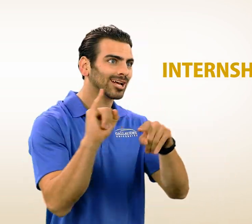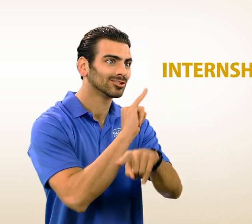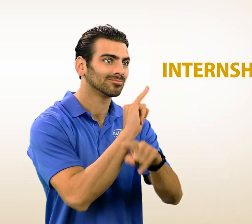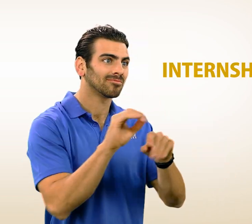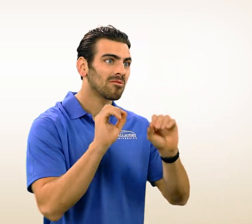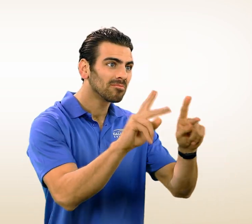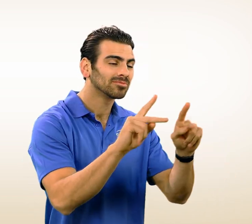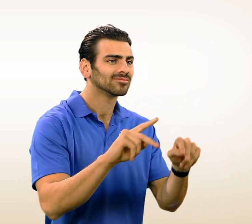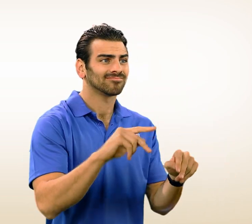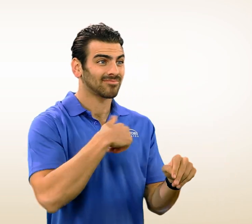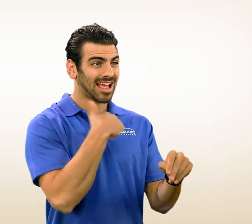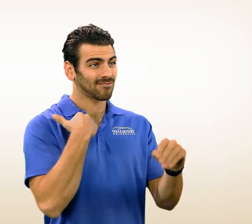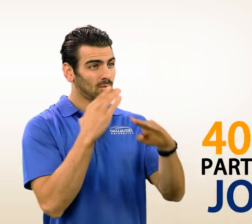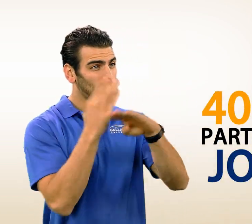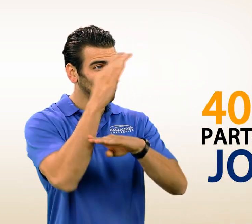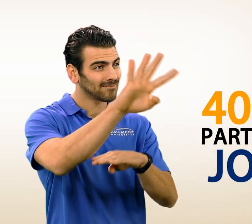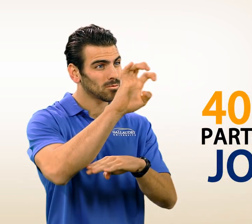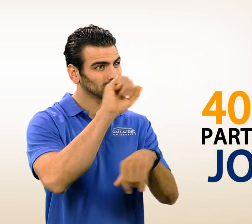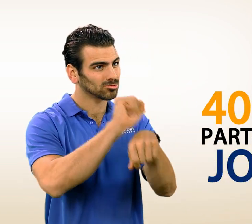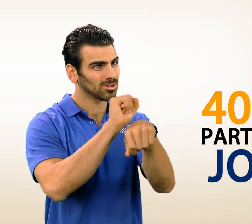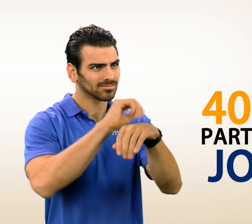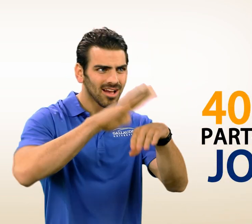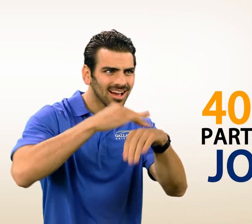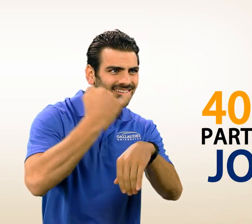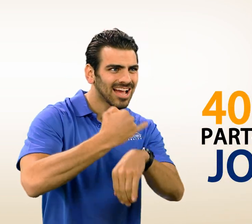internships and over 400 part-time jobs on campus.